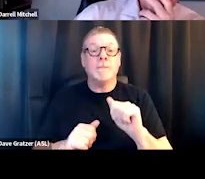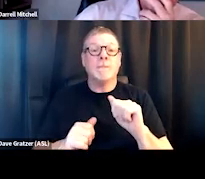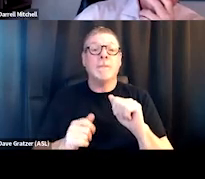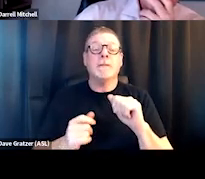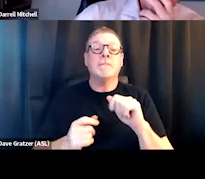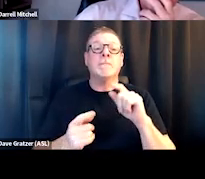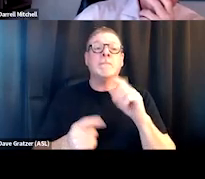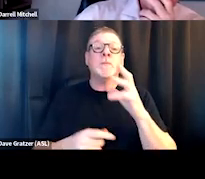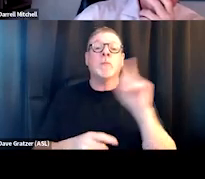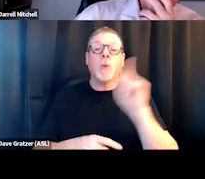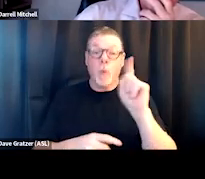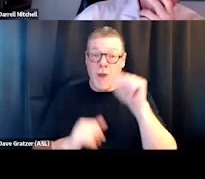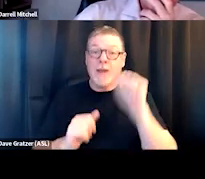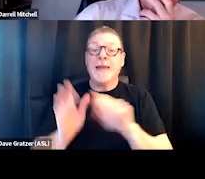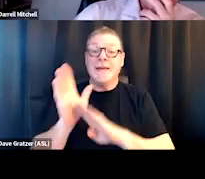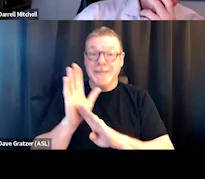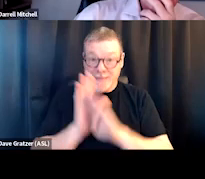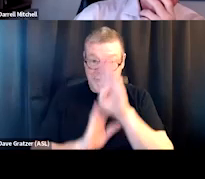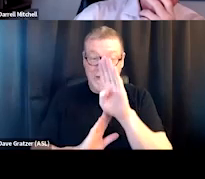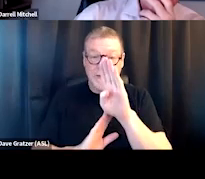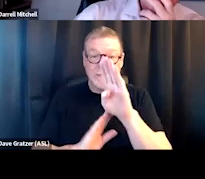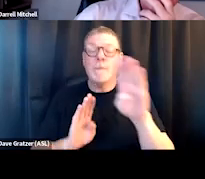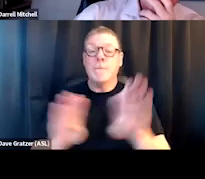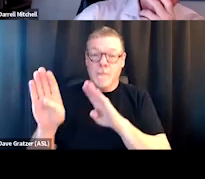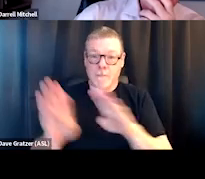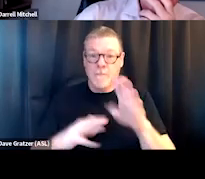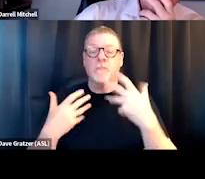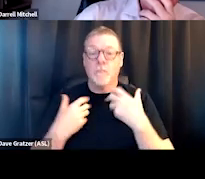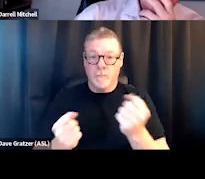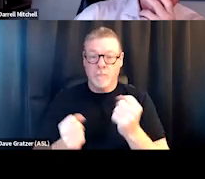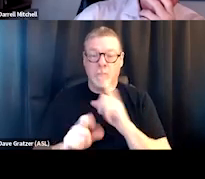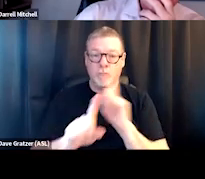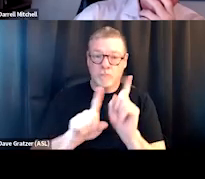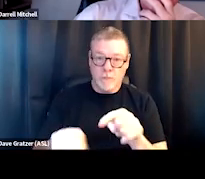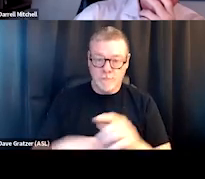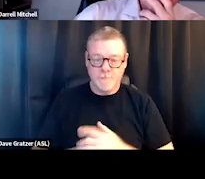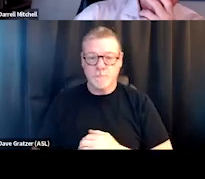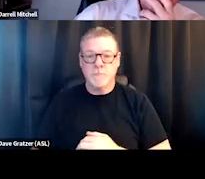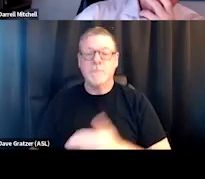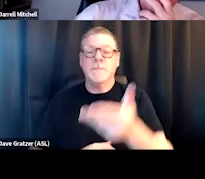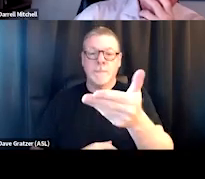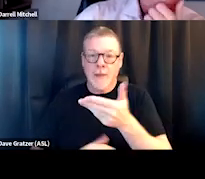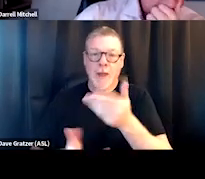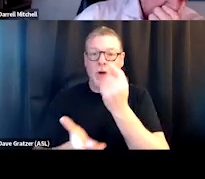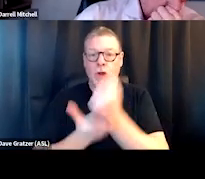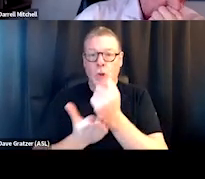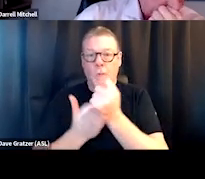where they could develop a behavioral health response by hiring a therapist, for example.